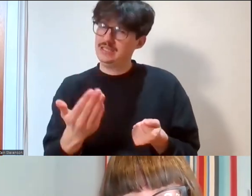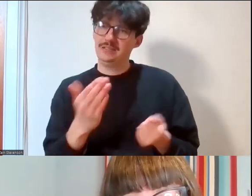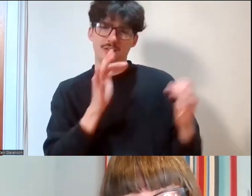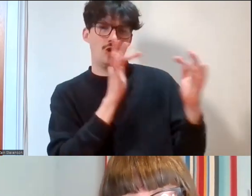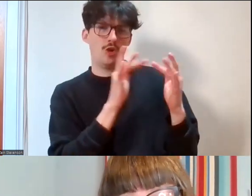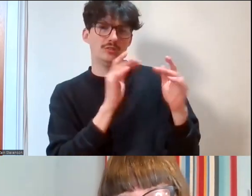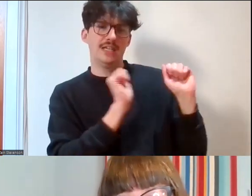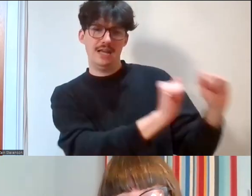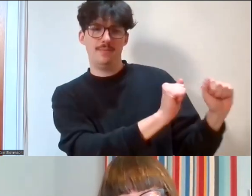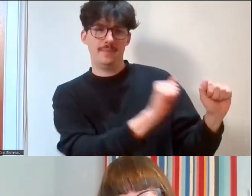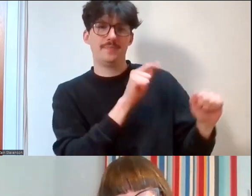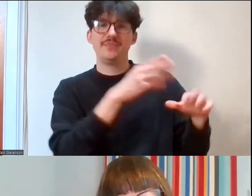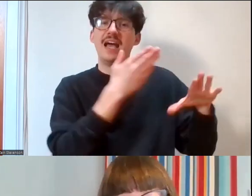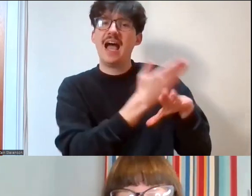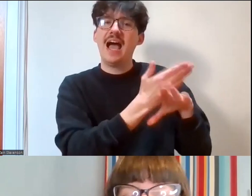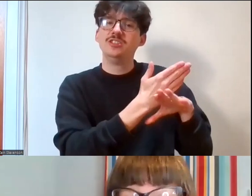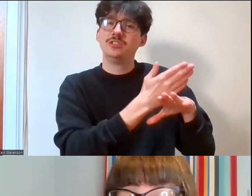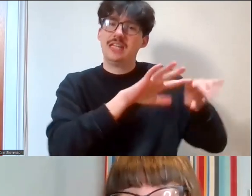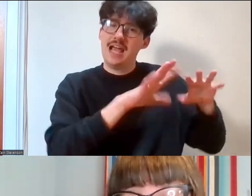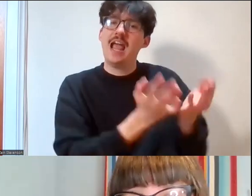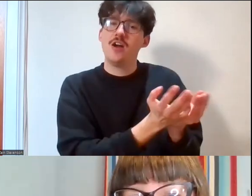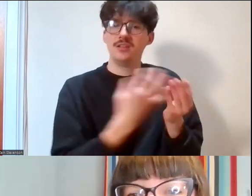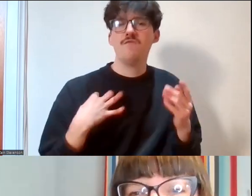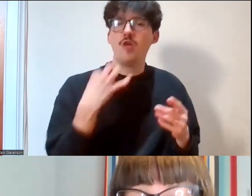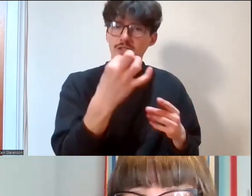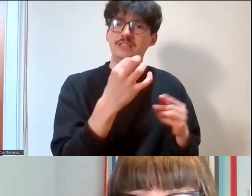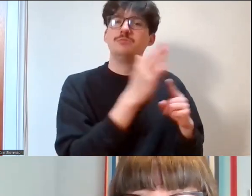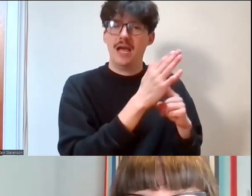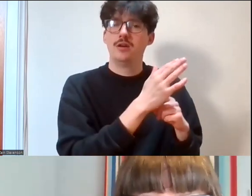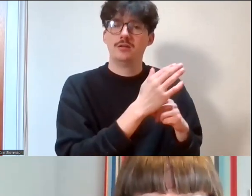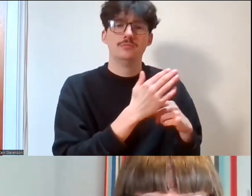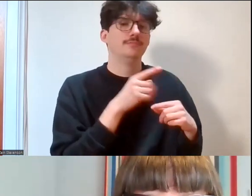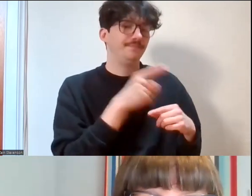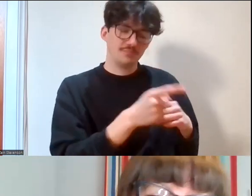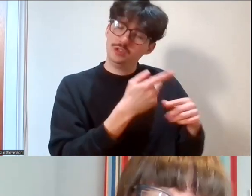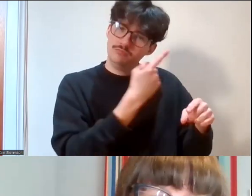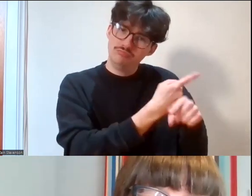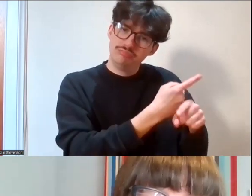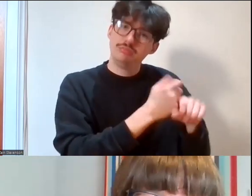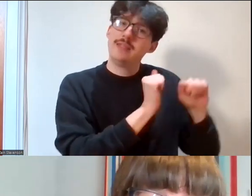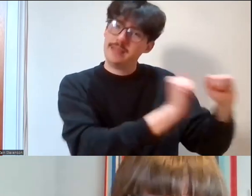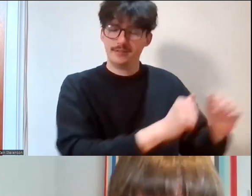at Action Earth Volunteers Matter and move that conversation forward. Thank you so much Robert,